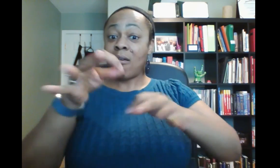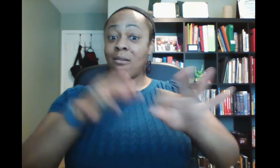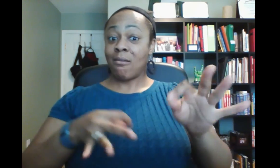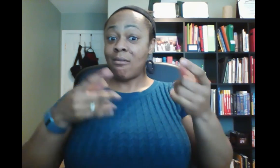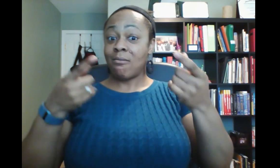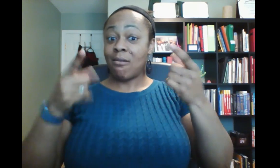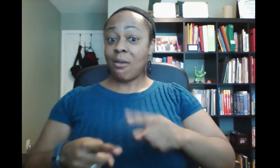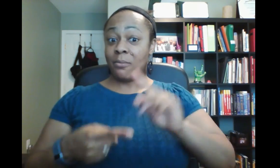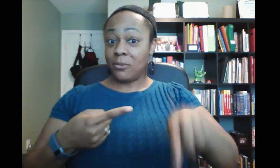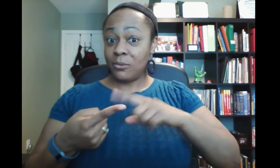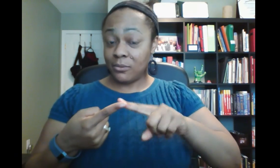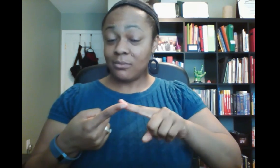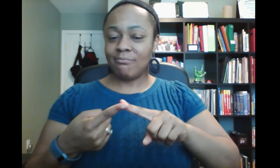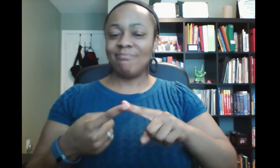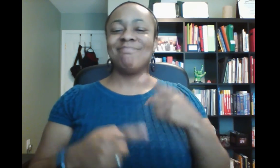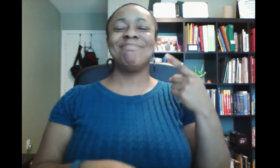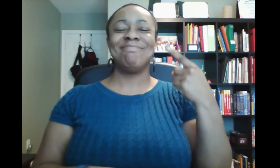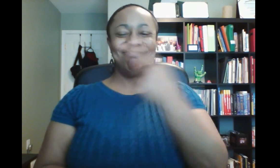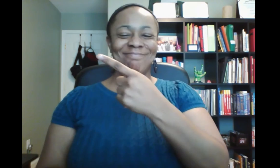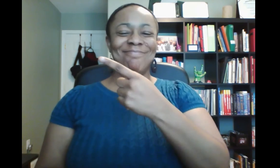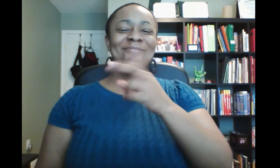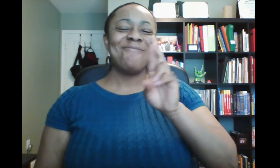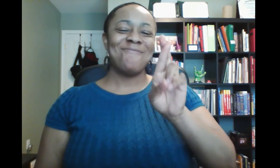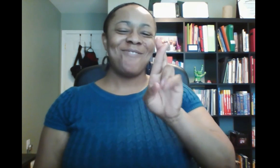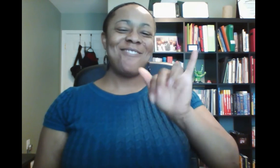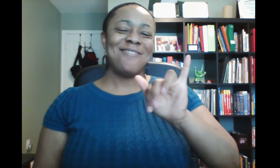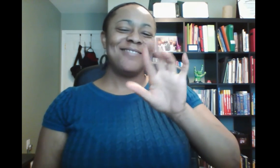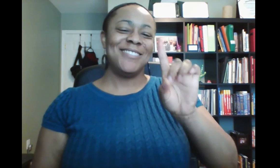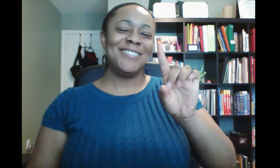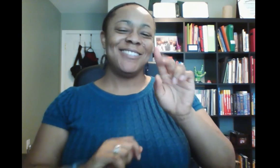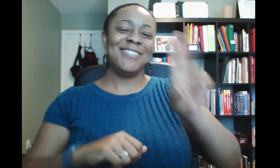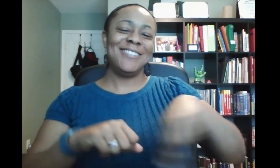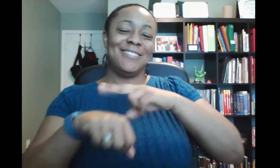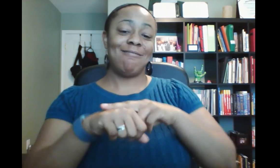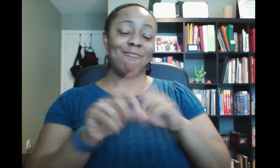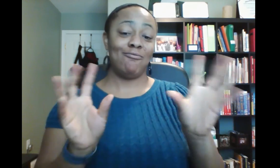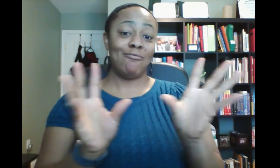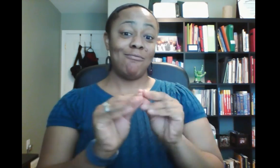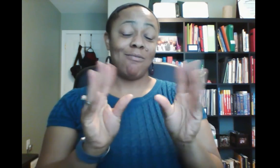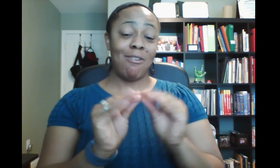during the RID national conference.